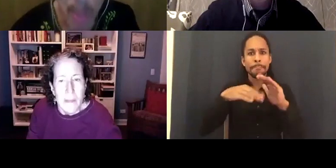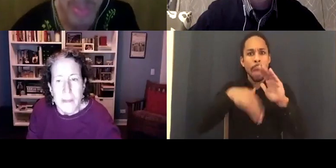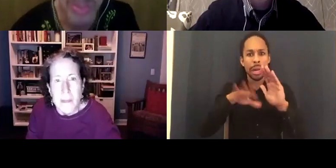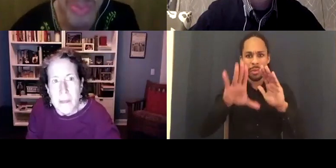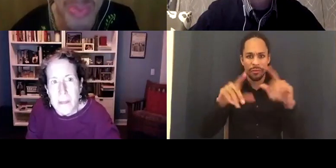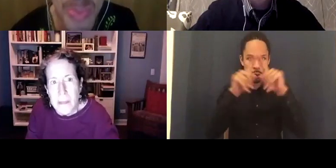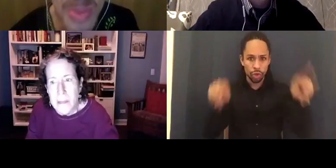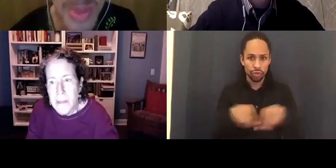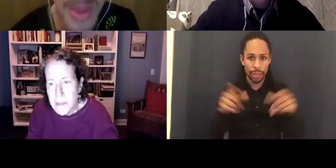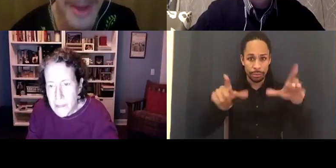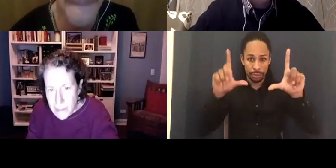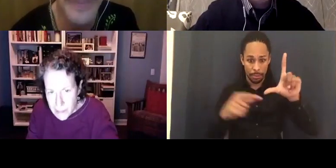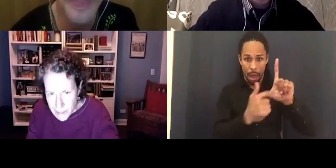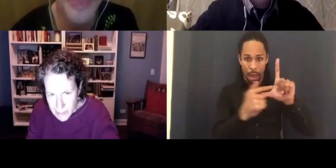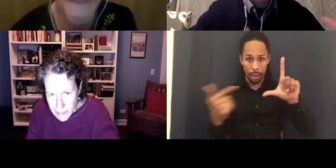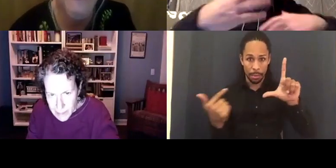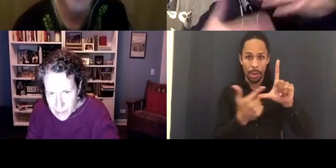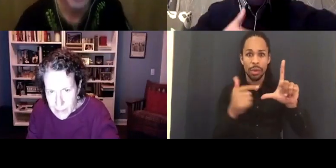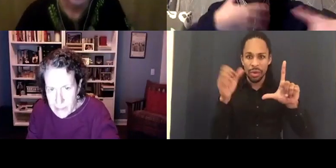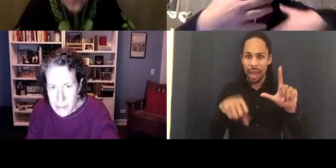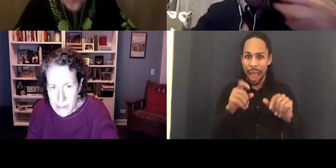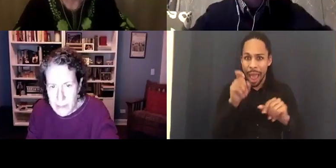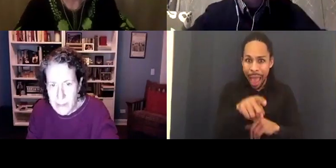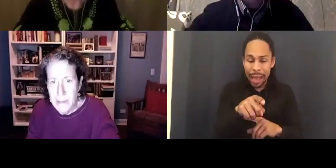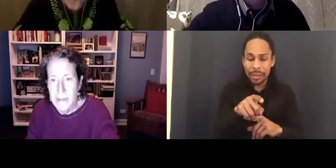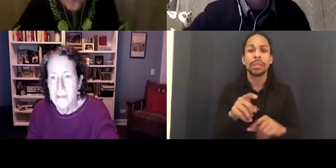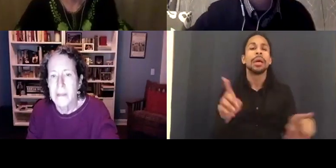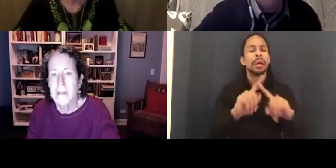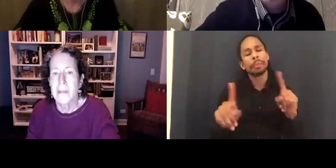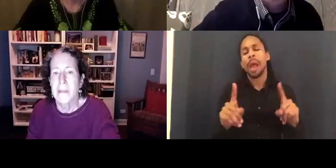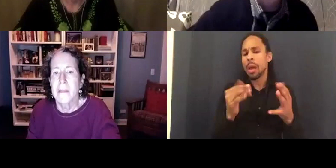ask questions. The Moderator will ask a few questions.